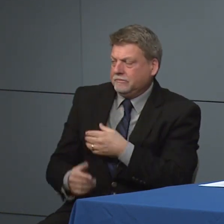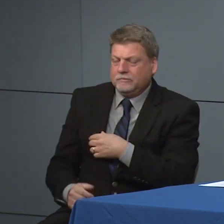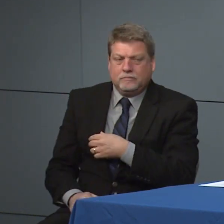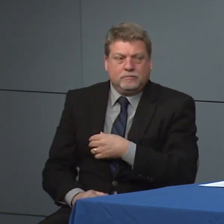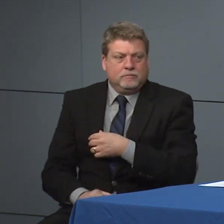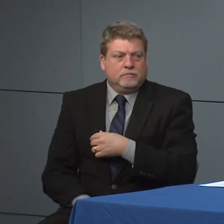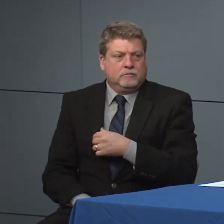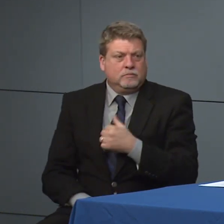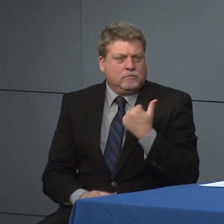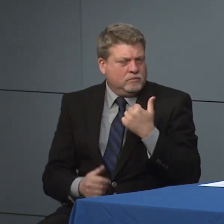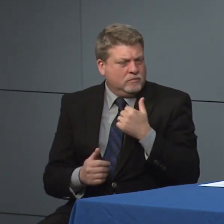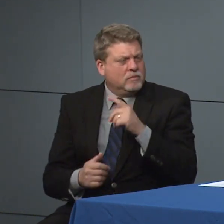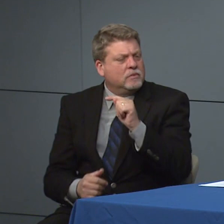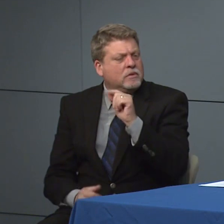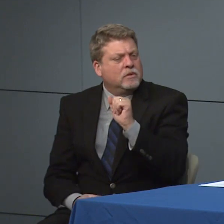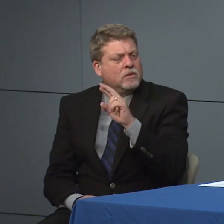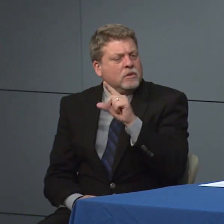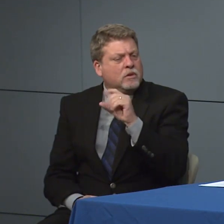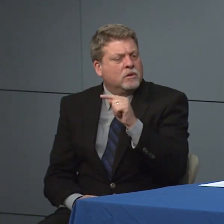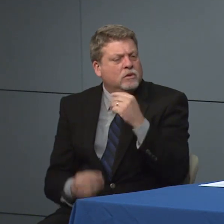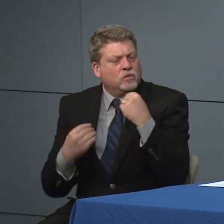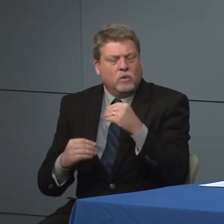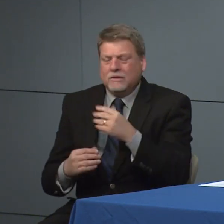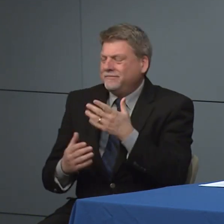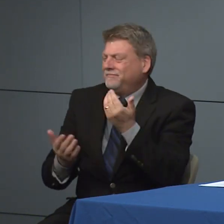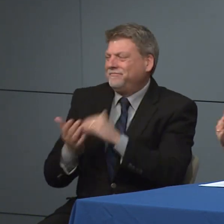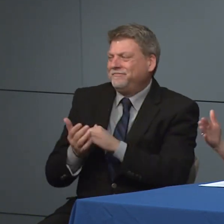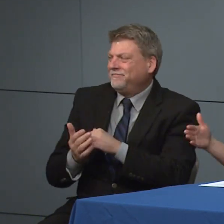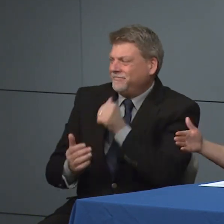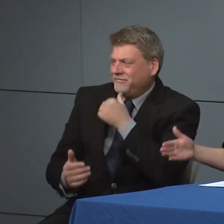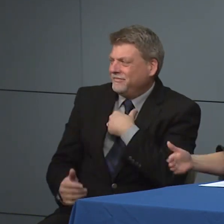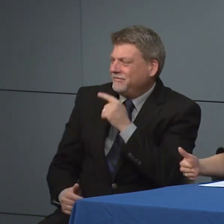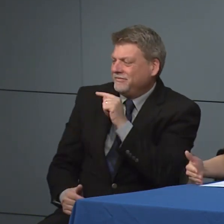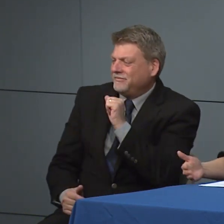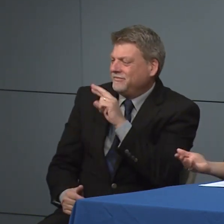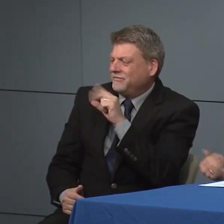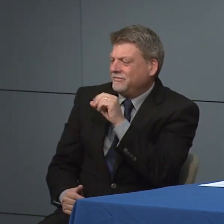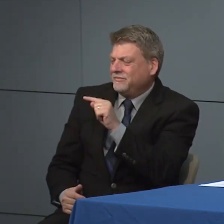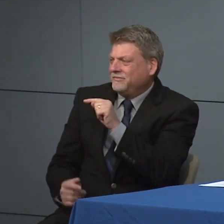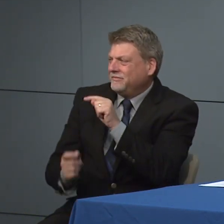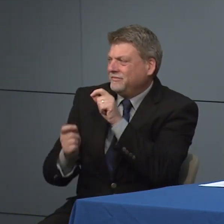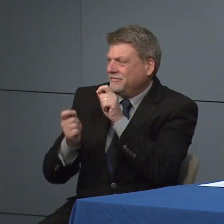about target. Again, I don't have details of of the where we are and that an